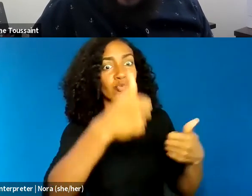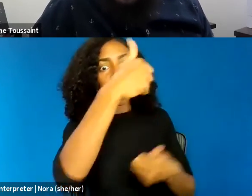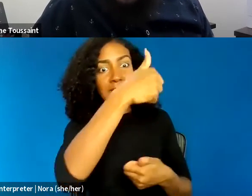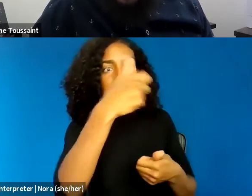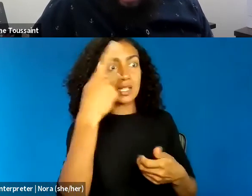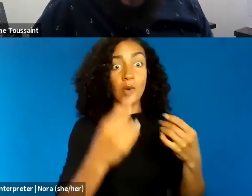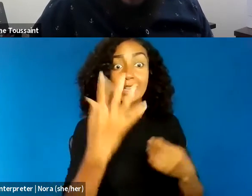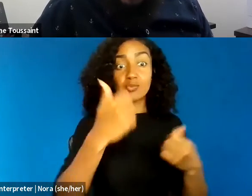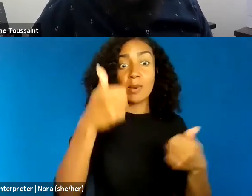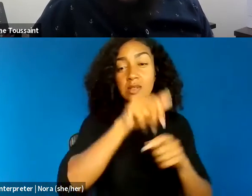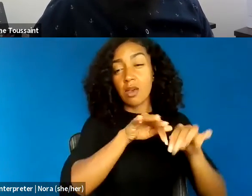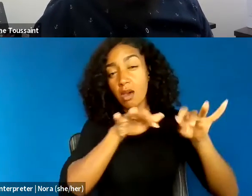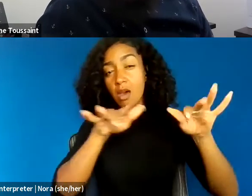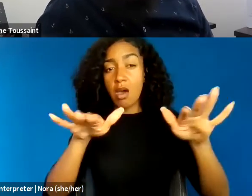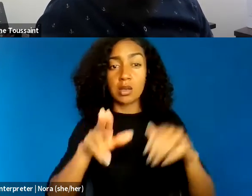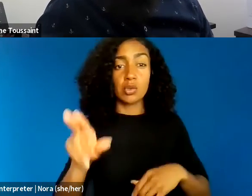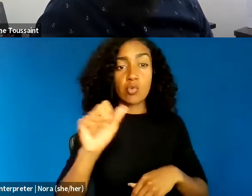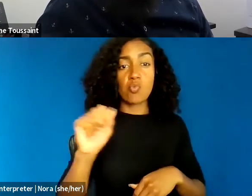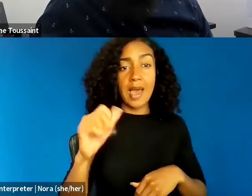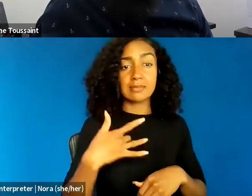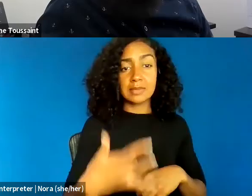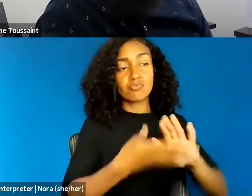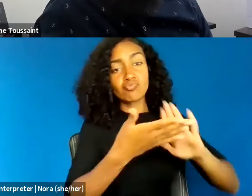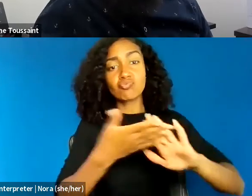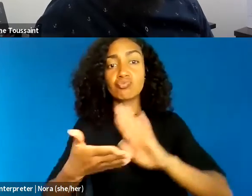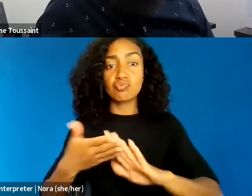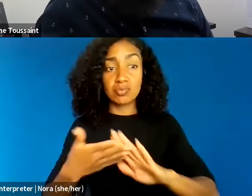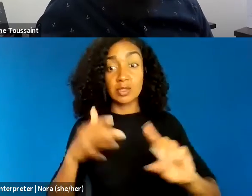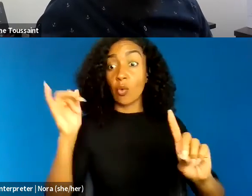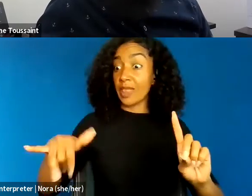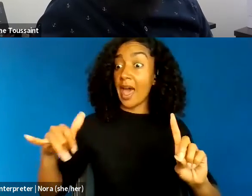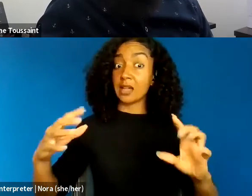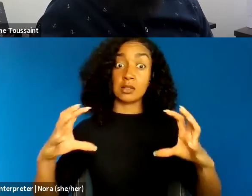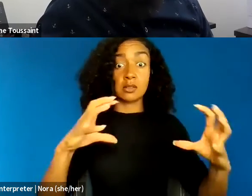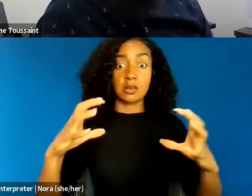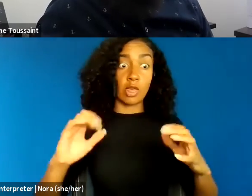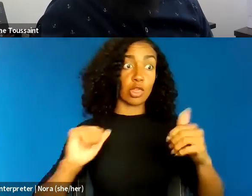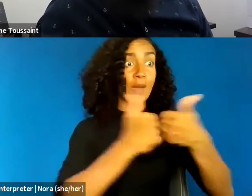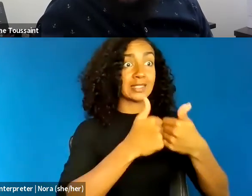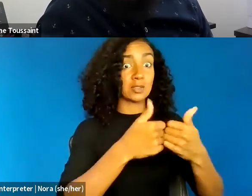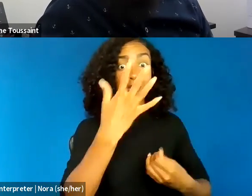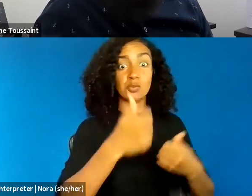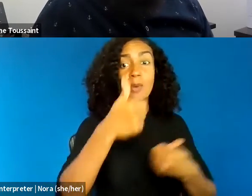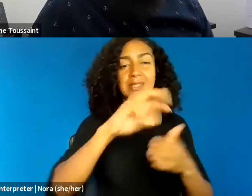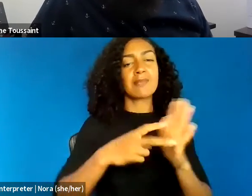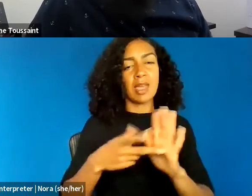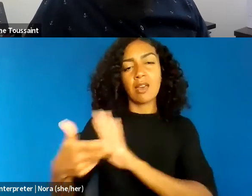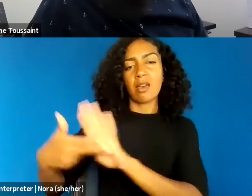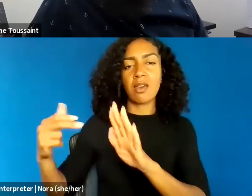and consequently is prohibited from the public square. Maybe this explains why police officers arrive to BLM protests